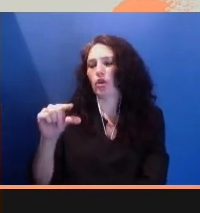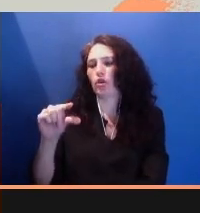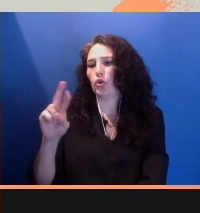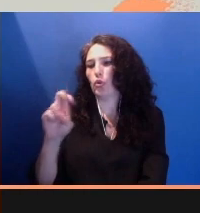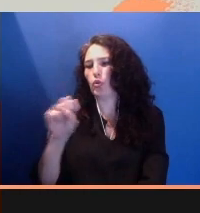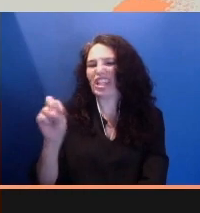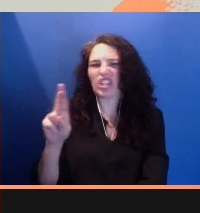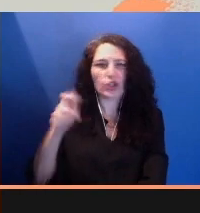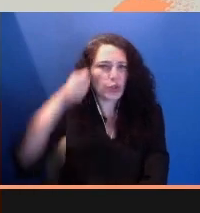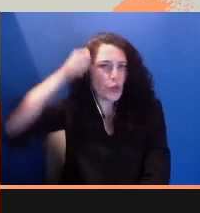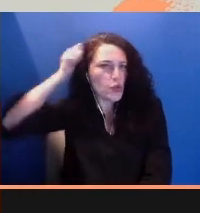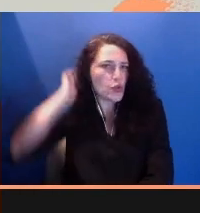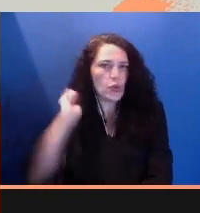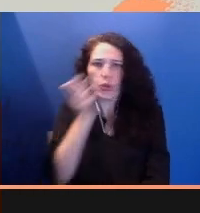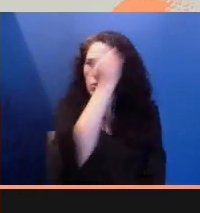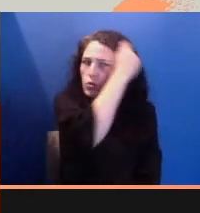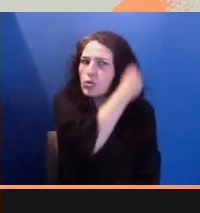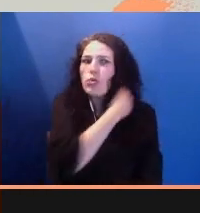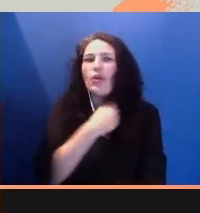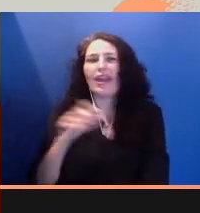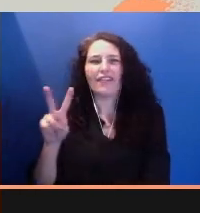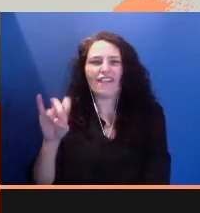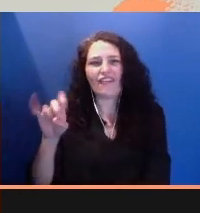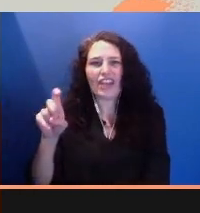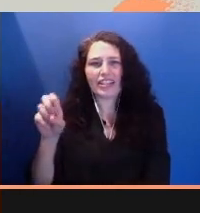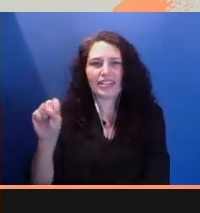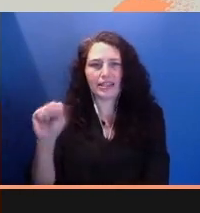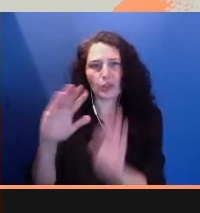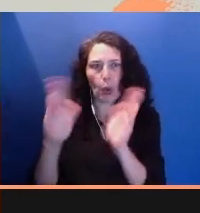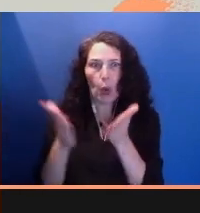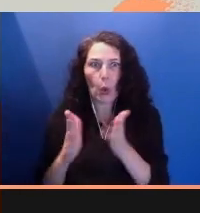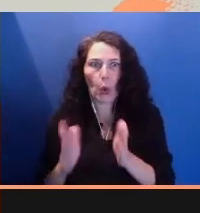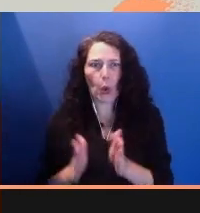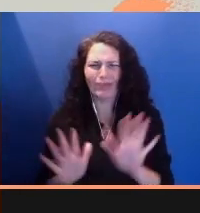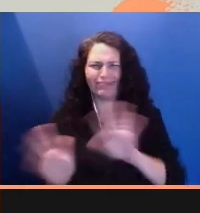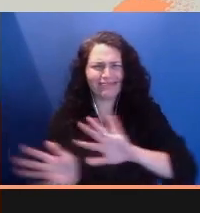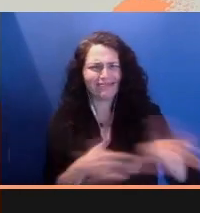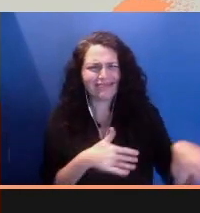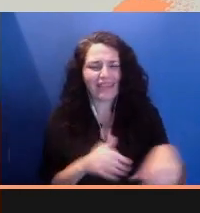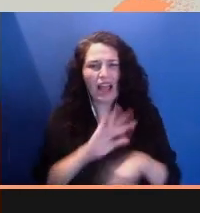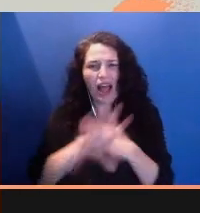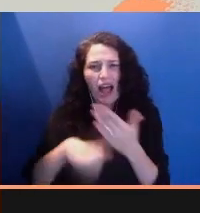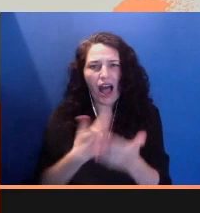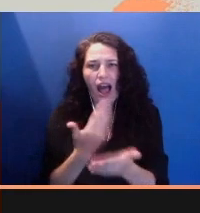Media conglomerates make billions of dollars off of us and all our BIPOC communities, who